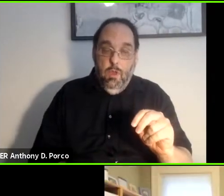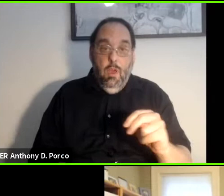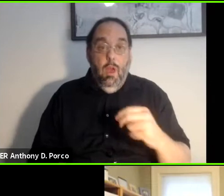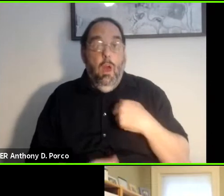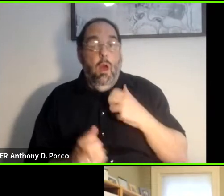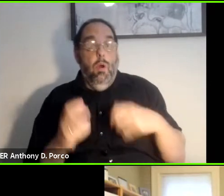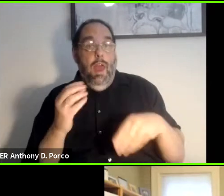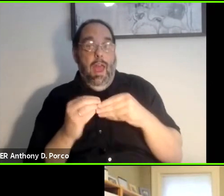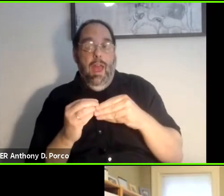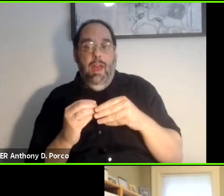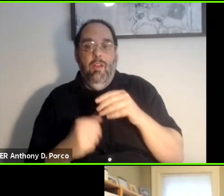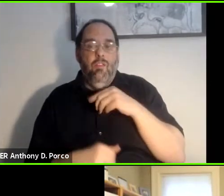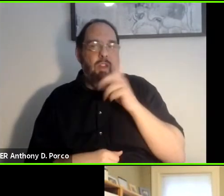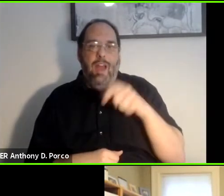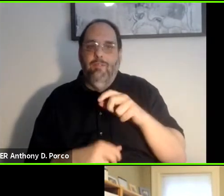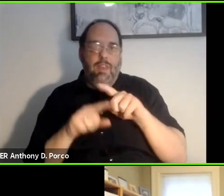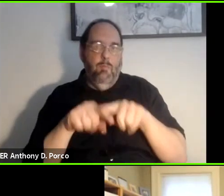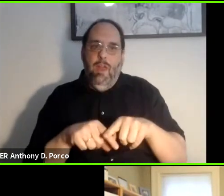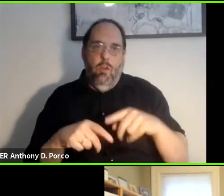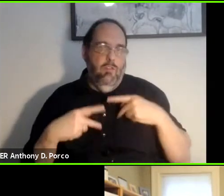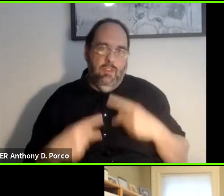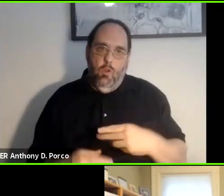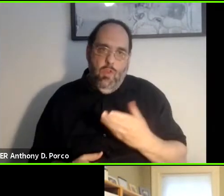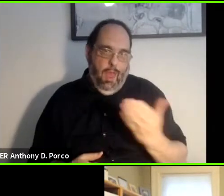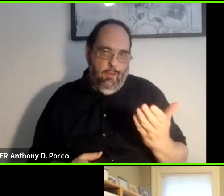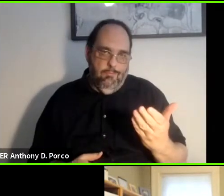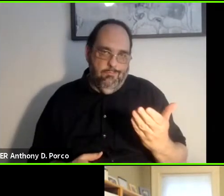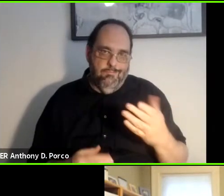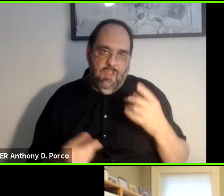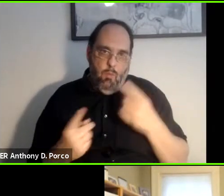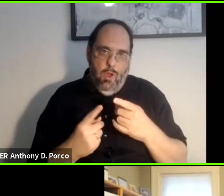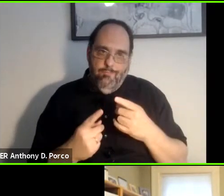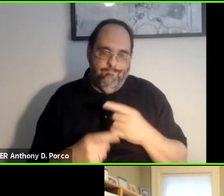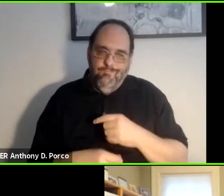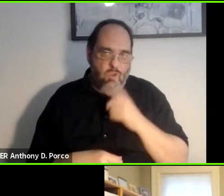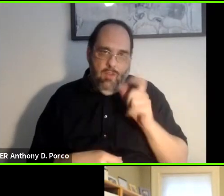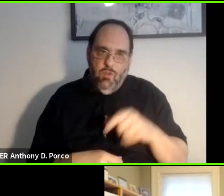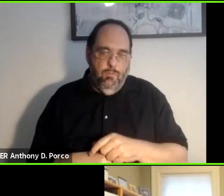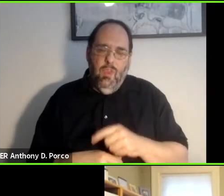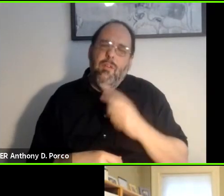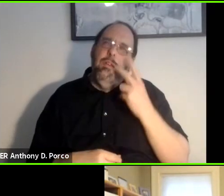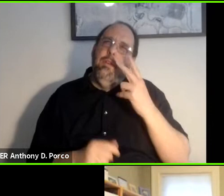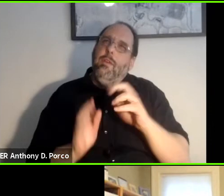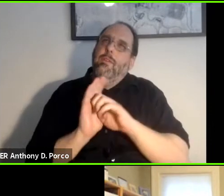you don't have to rely on a physical object. And in fact, we've seen some examples already where